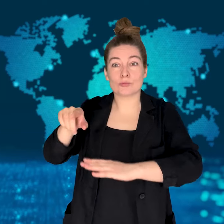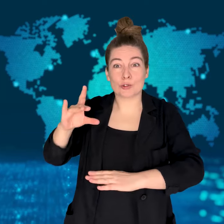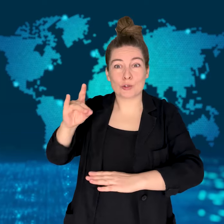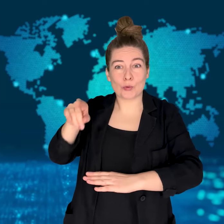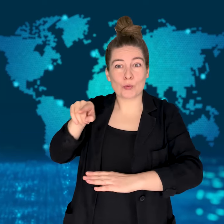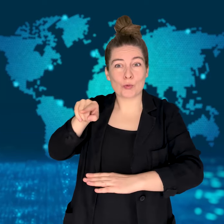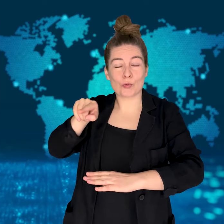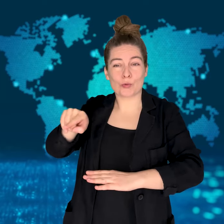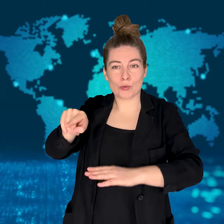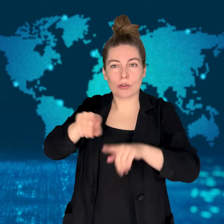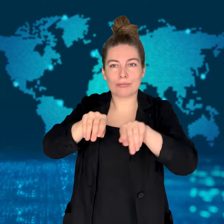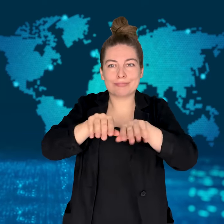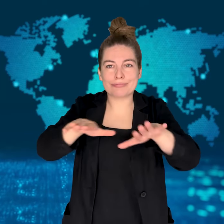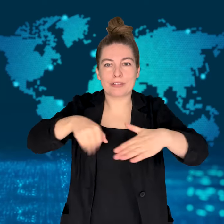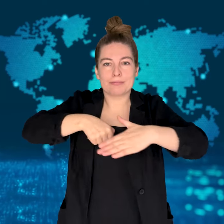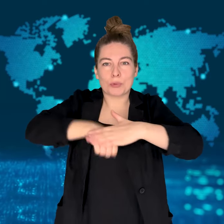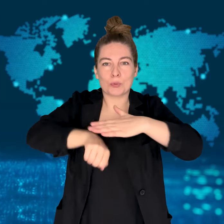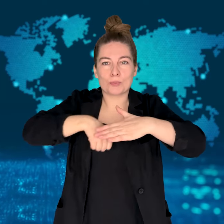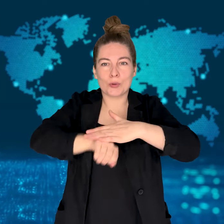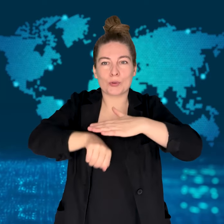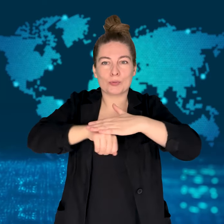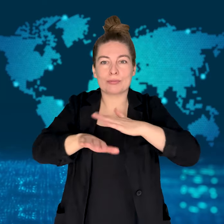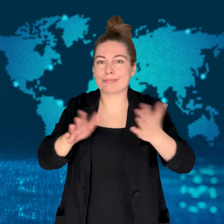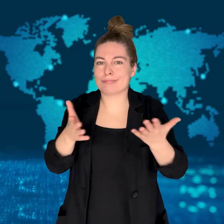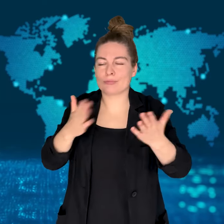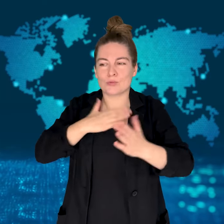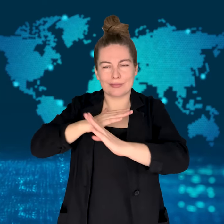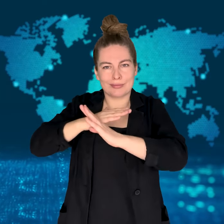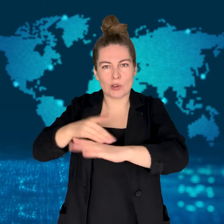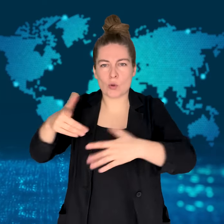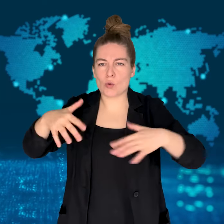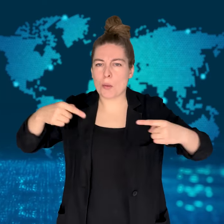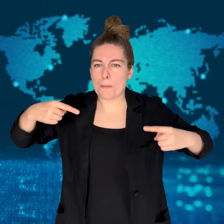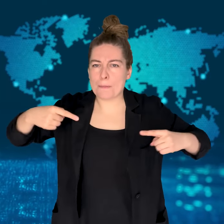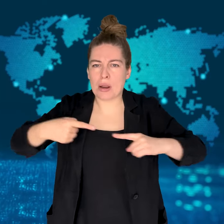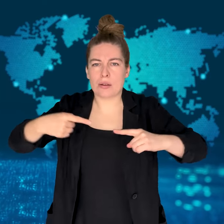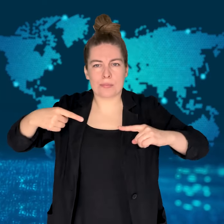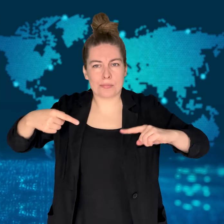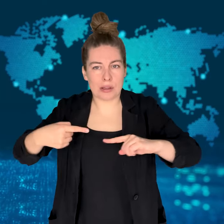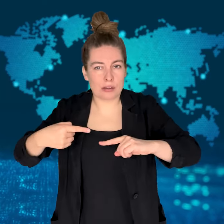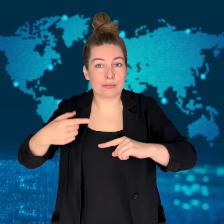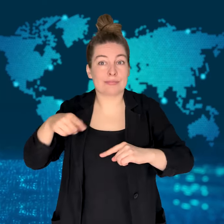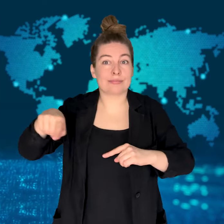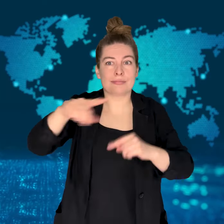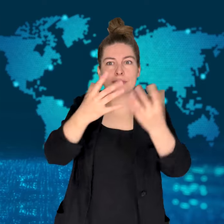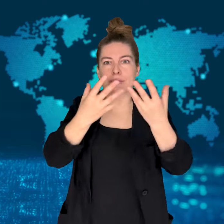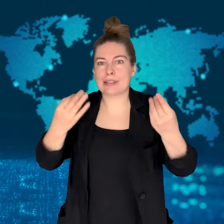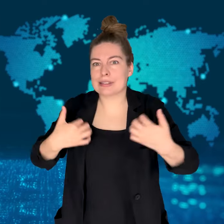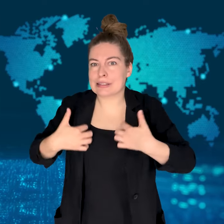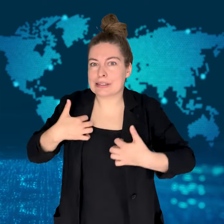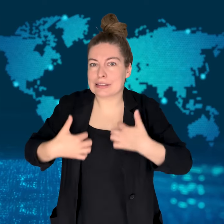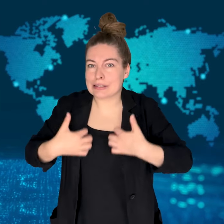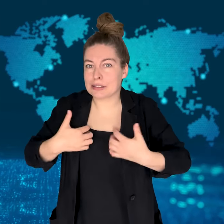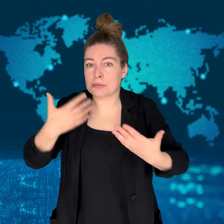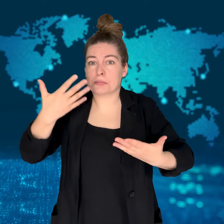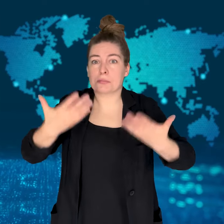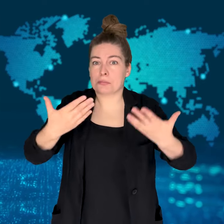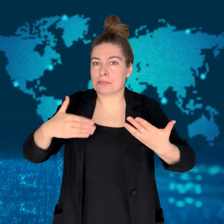cause suffering in animals, and many fear that would mean